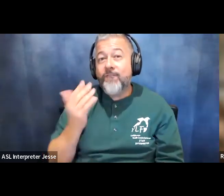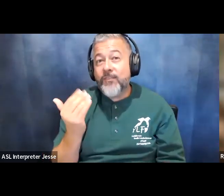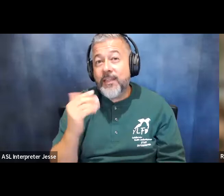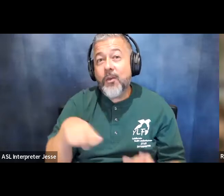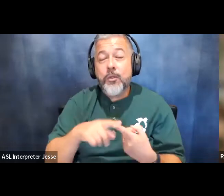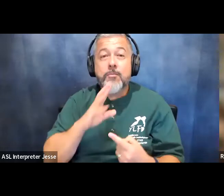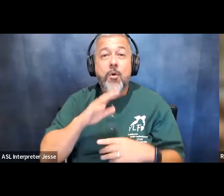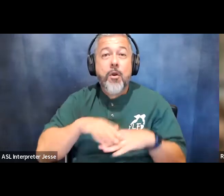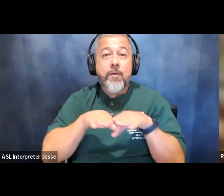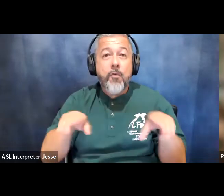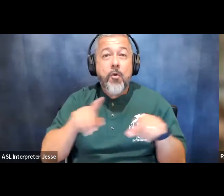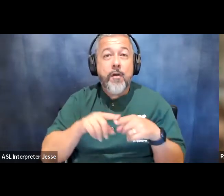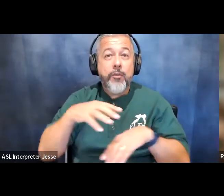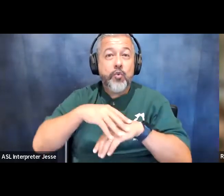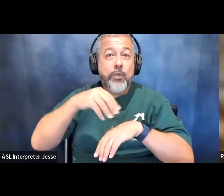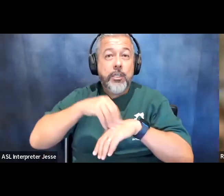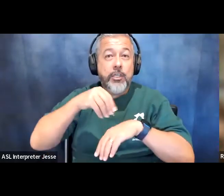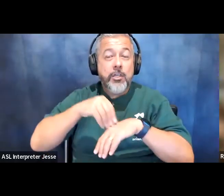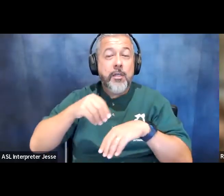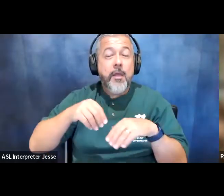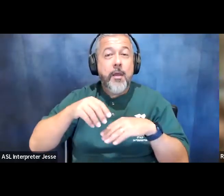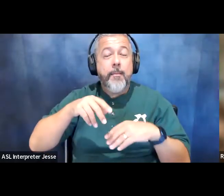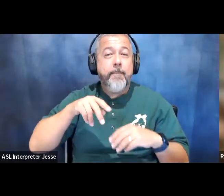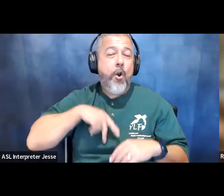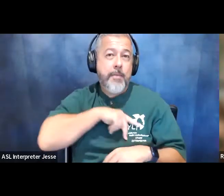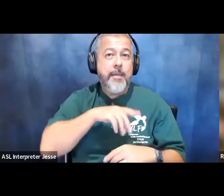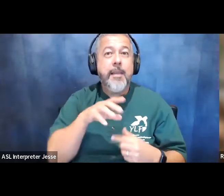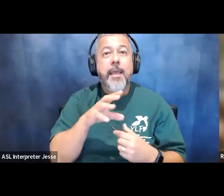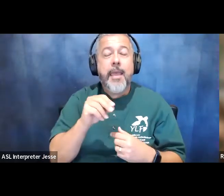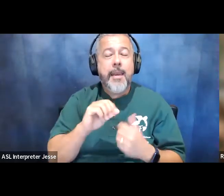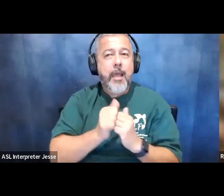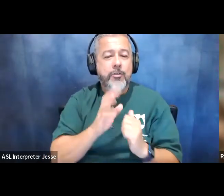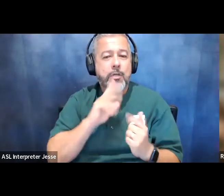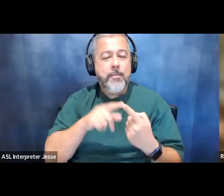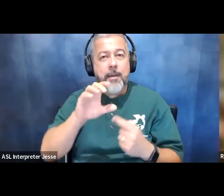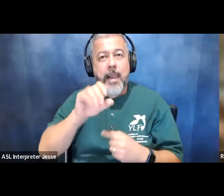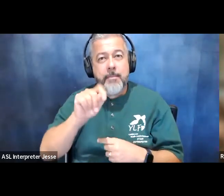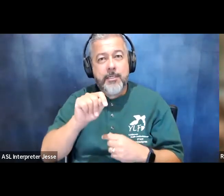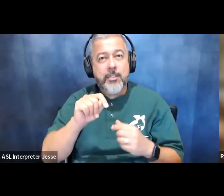of the swedish parliament about climate change and the impact on young people and malala was 15 when